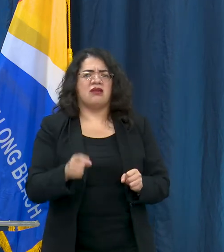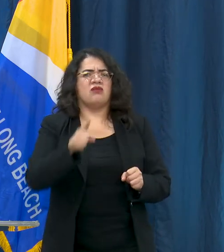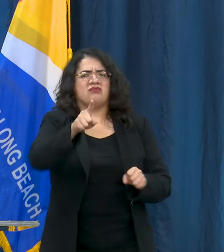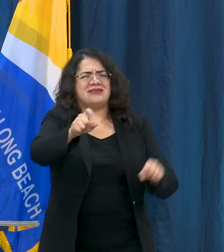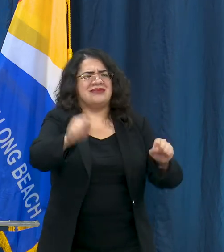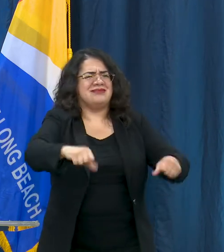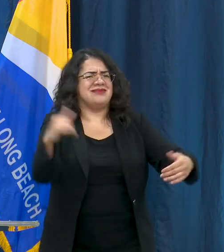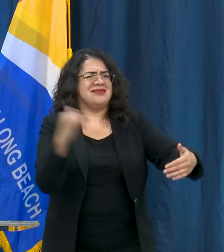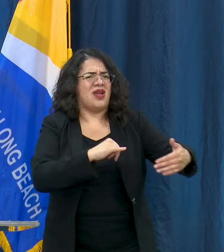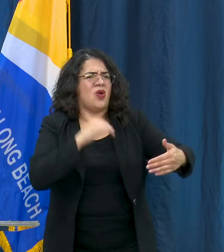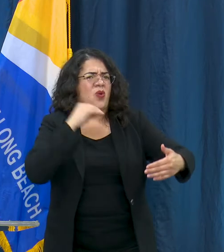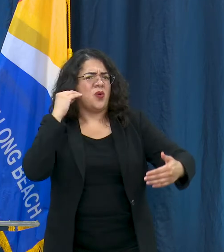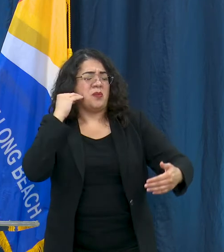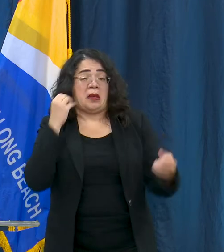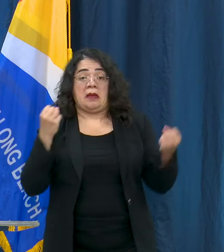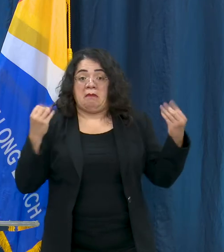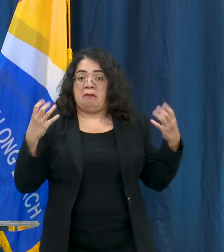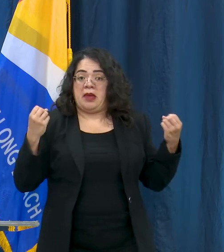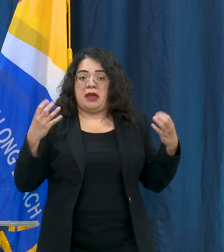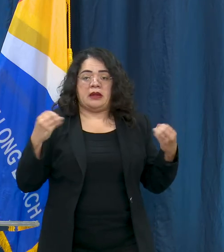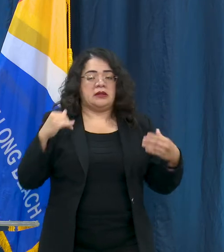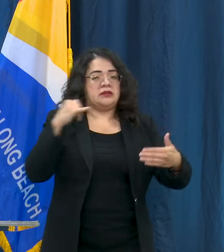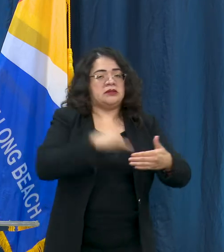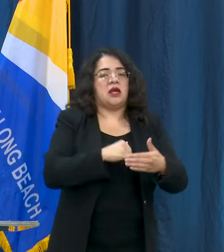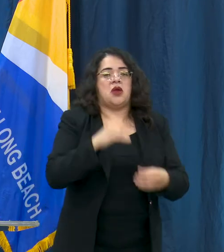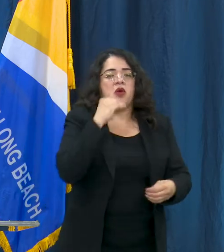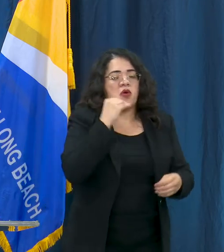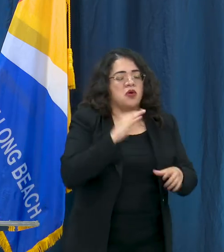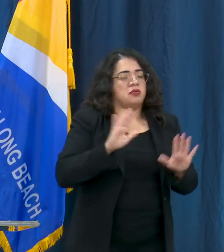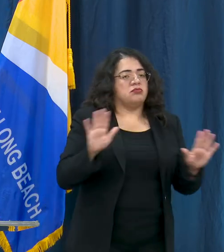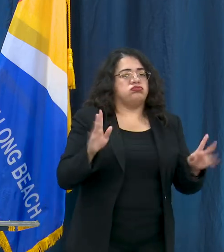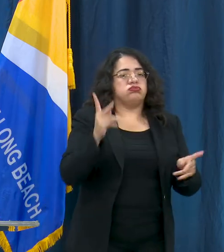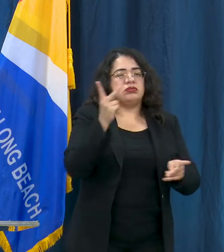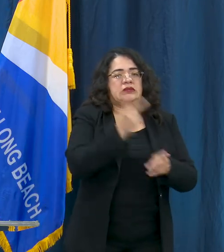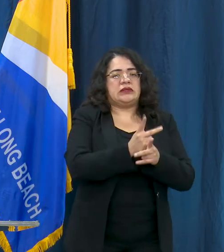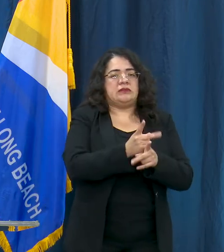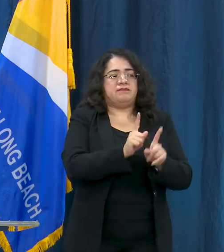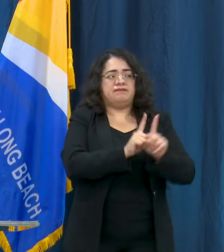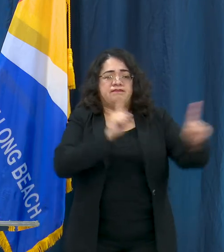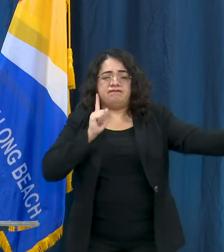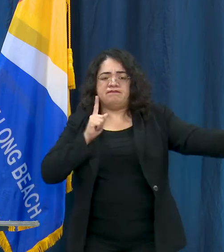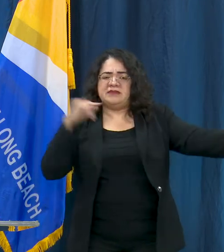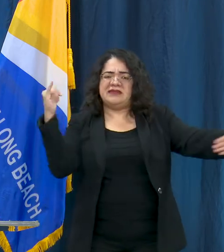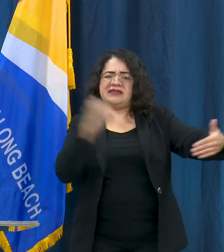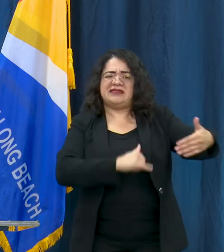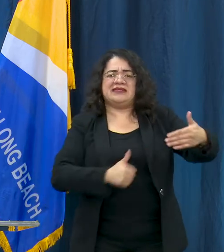A lot of us are staying home much of the time and that's keeping a lot of folks safe. All right thank you Mayor. One last